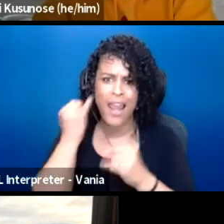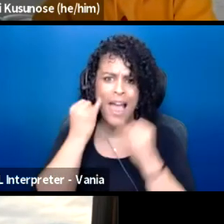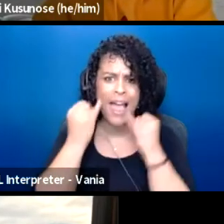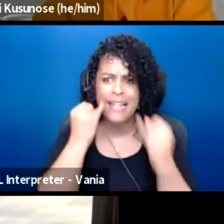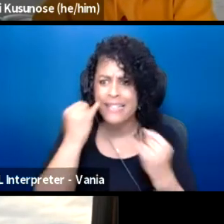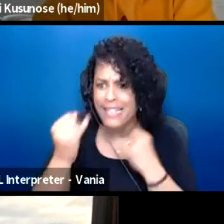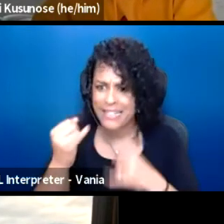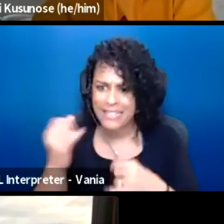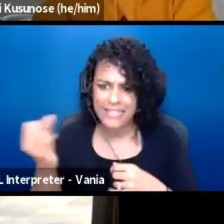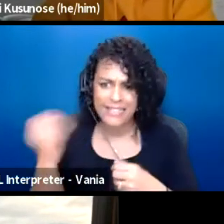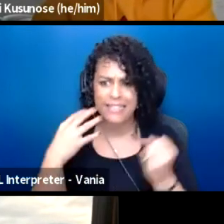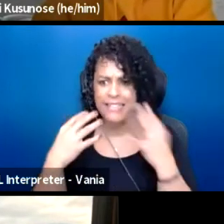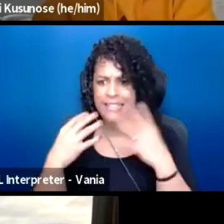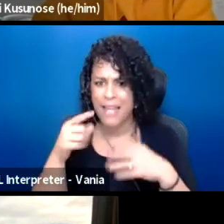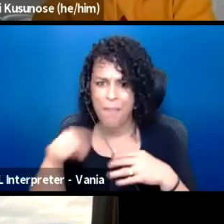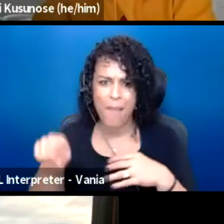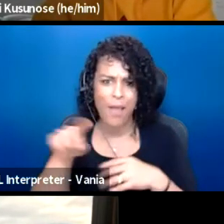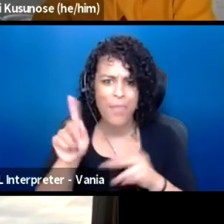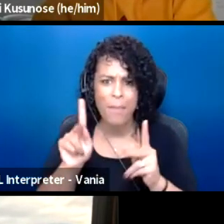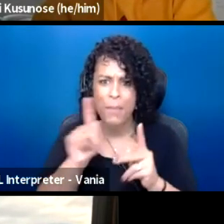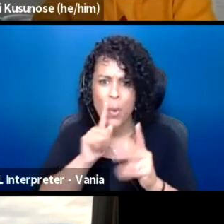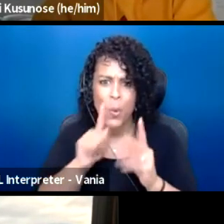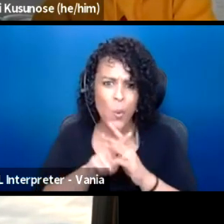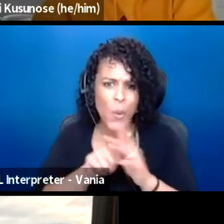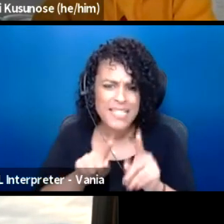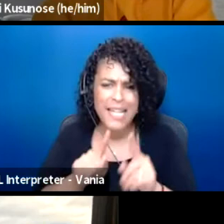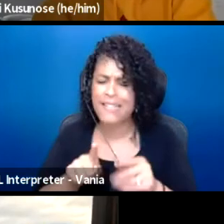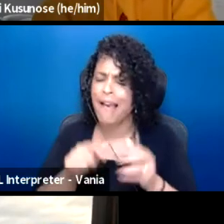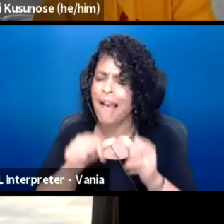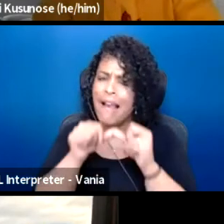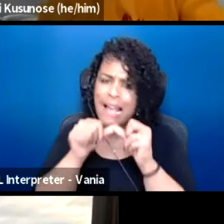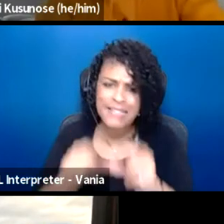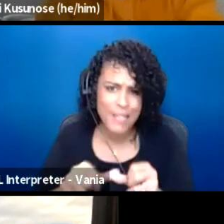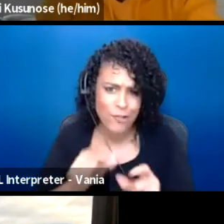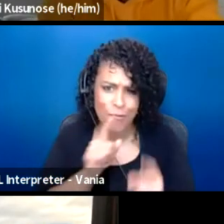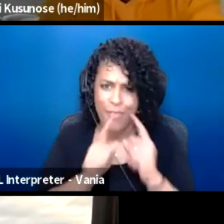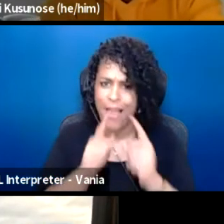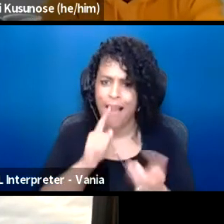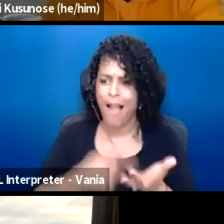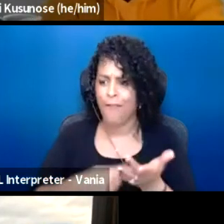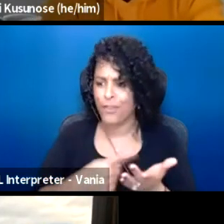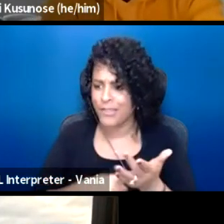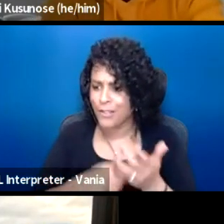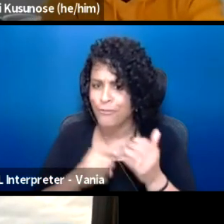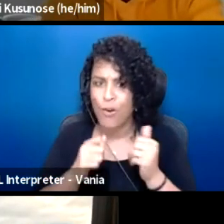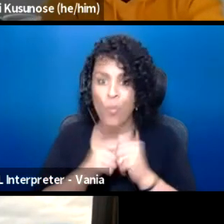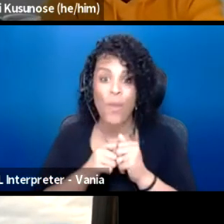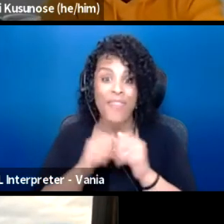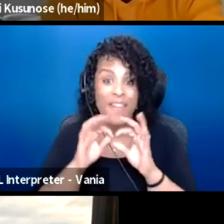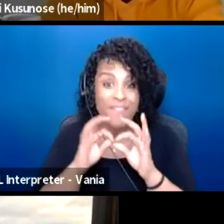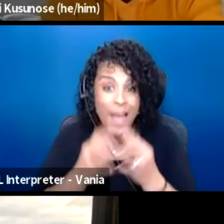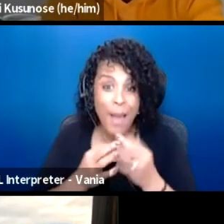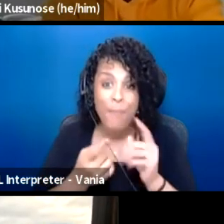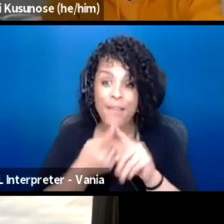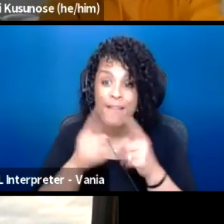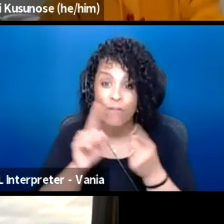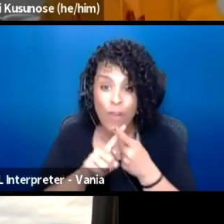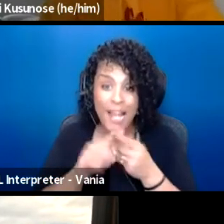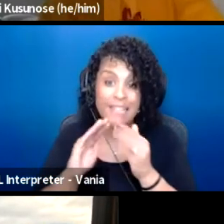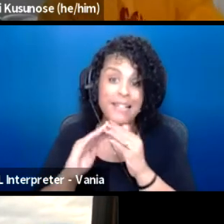among the attendees. Continue those conversations with your family and friends and communities please.